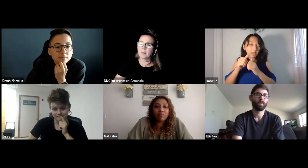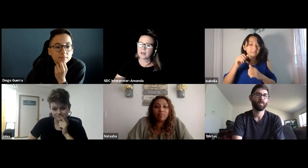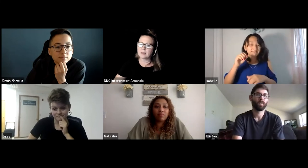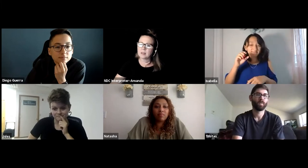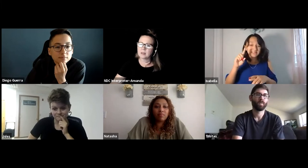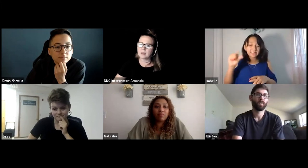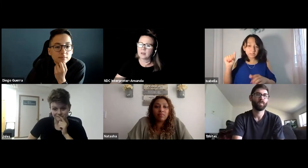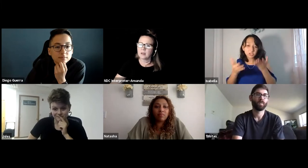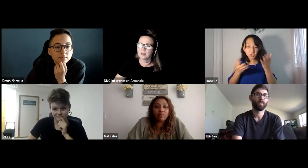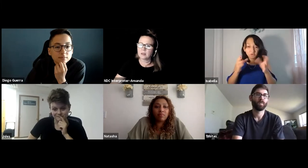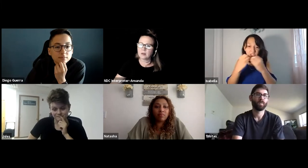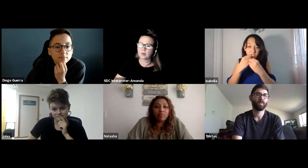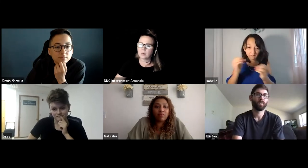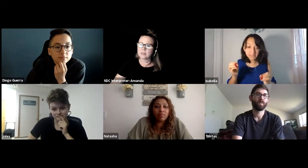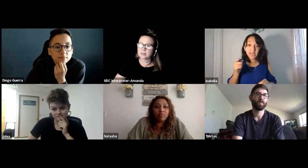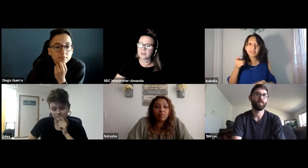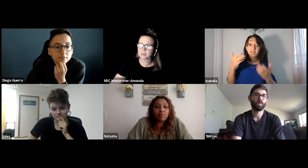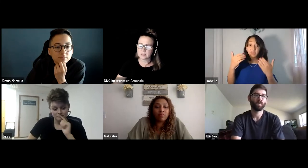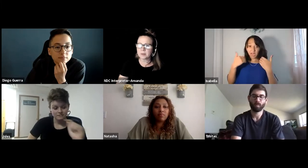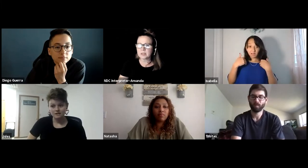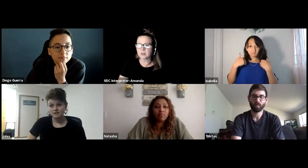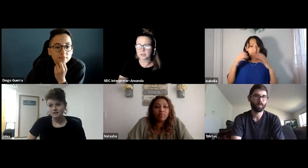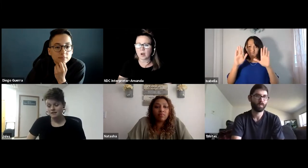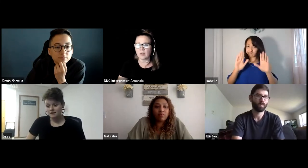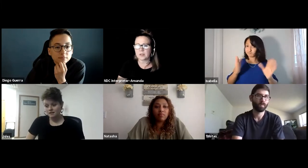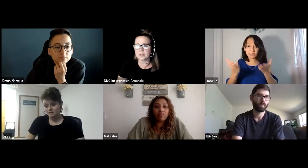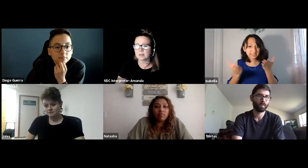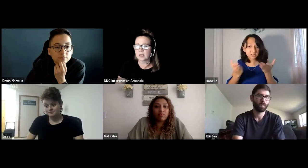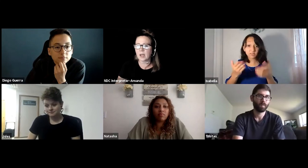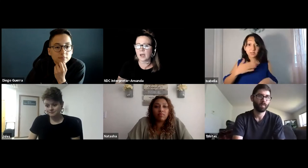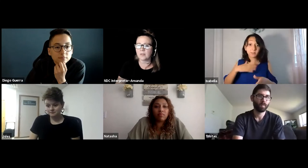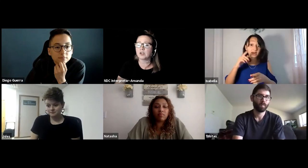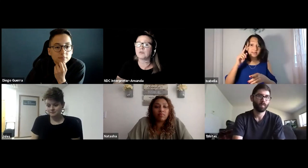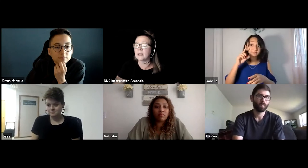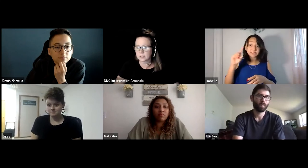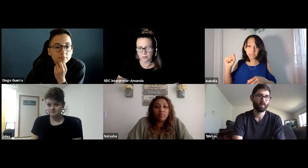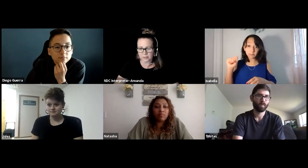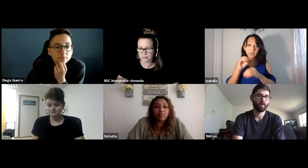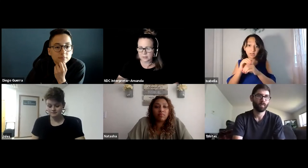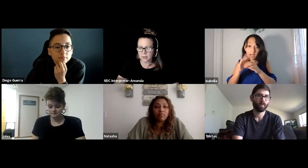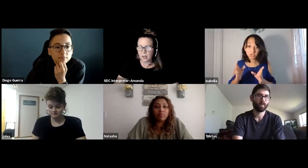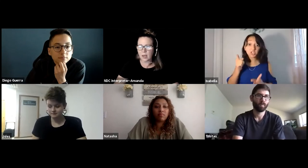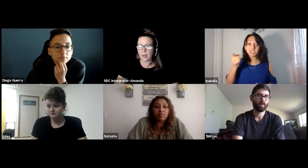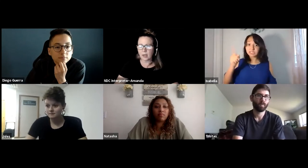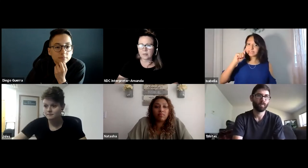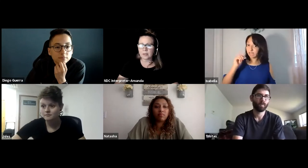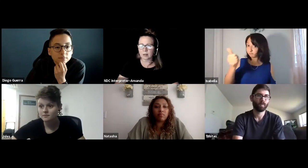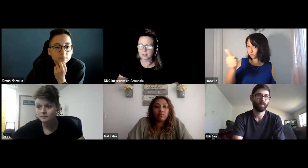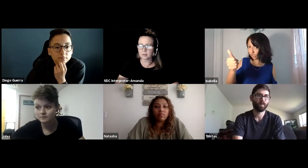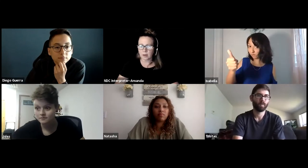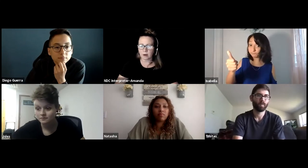I think with the disability services office, they have great services, and the counselor there